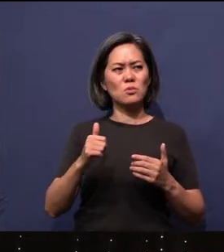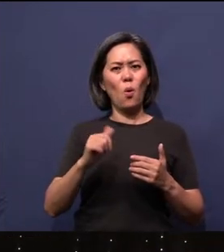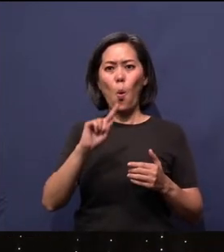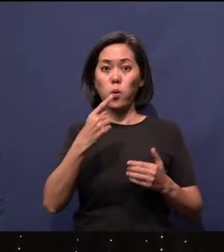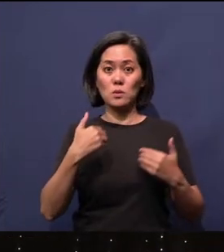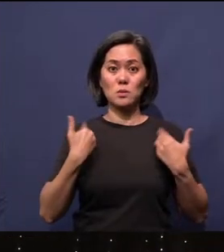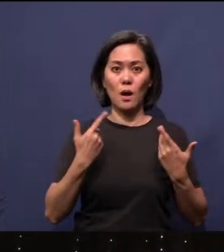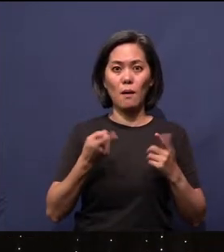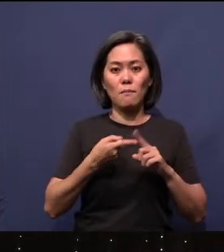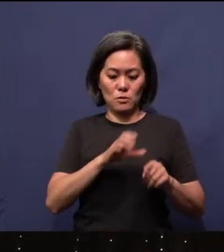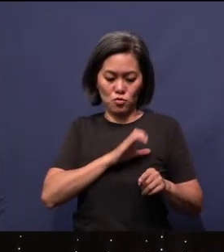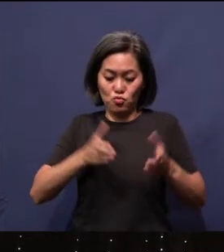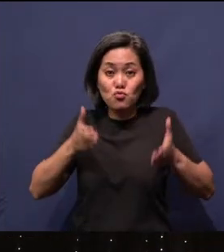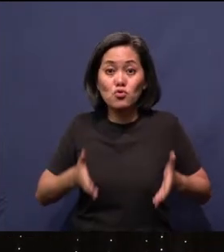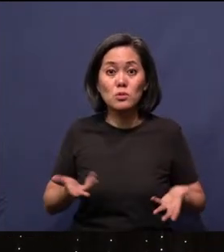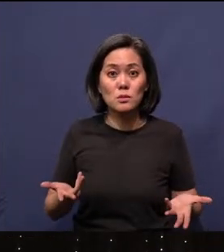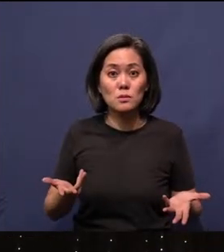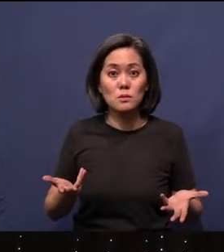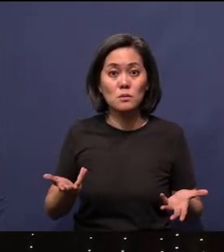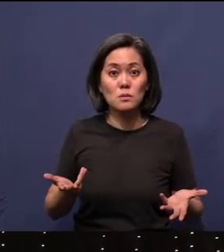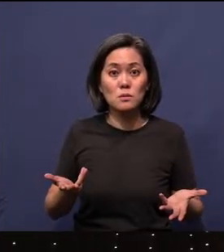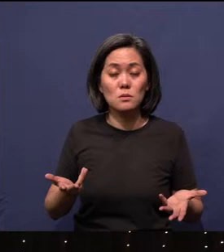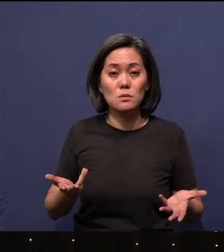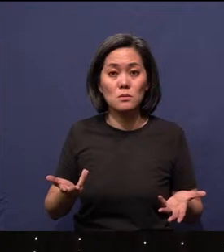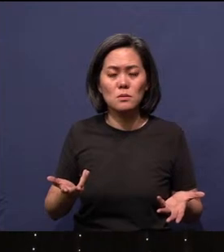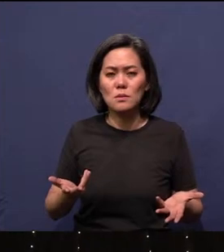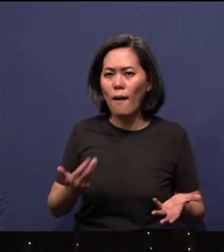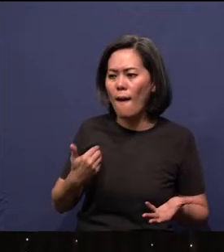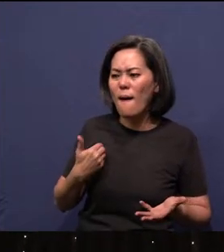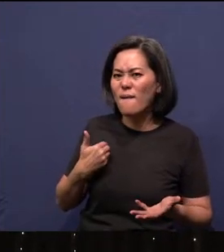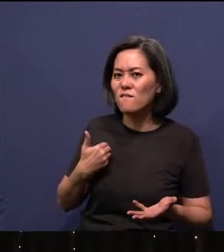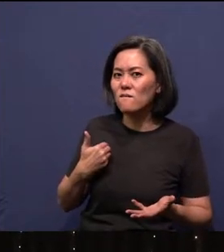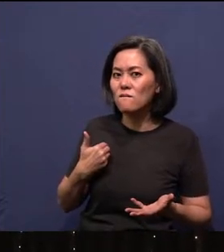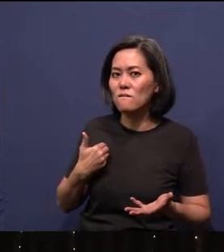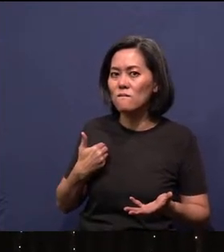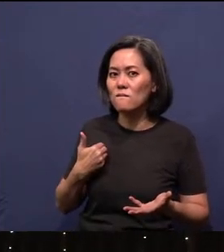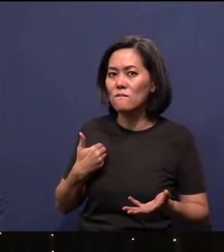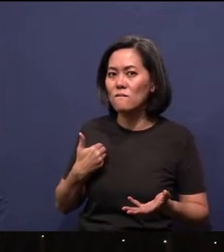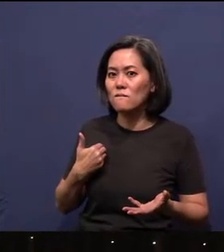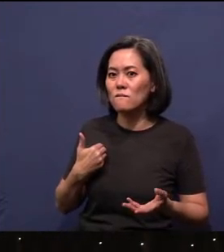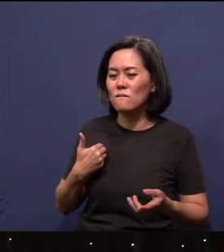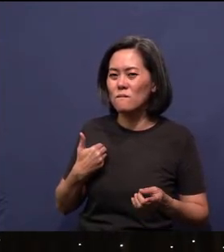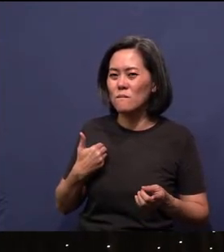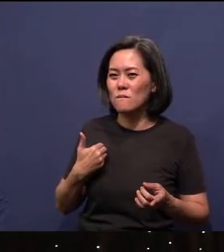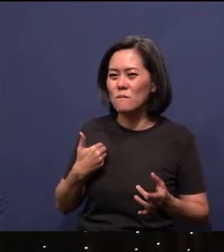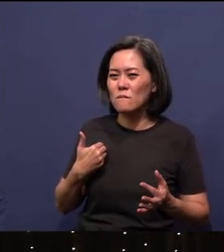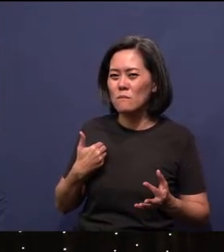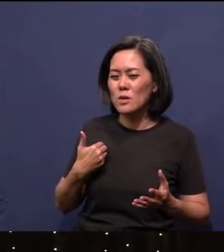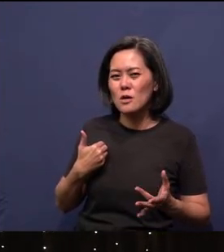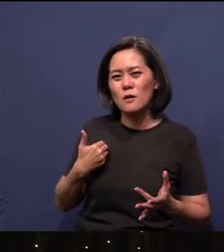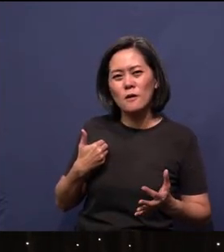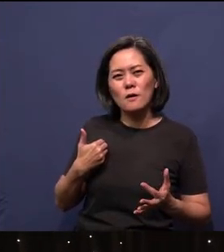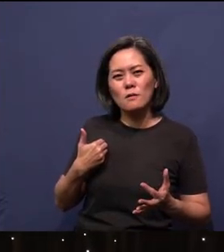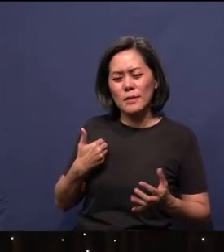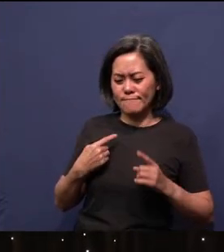Christians actually have such a conflict of faith.